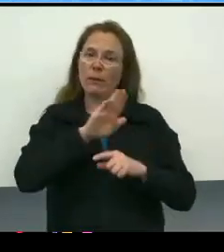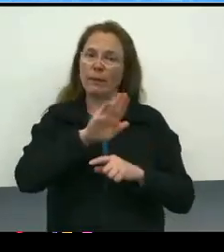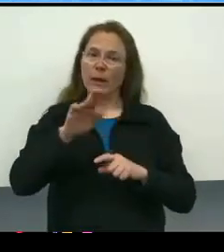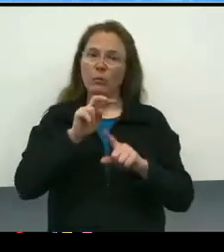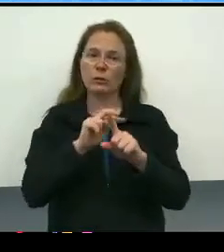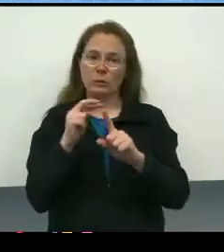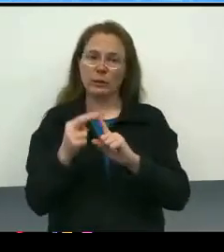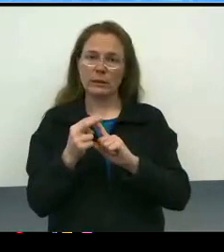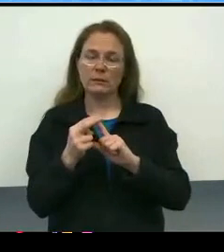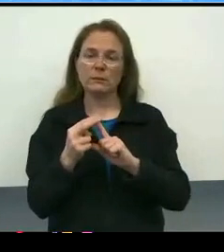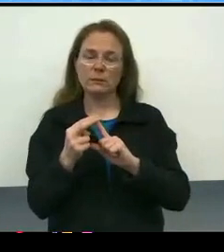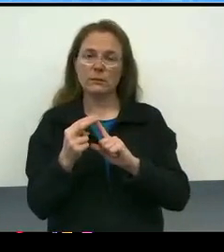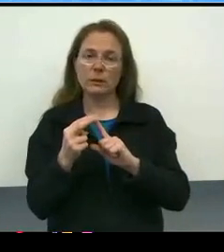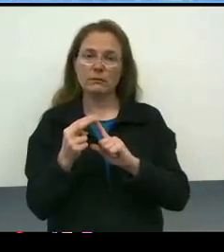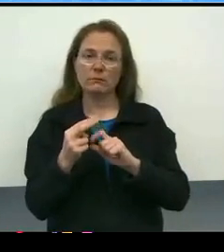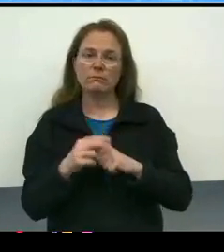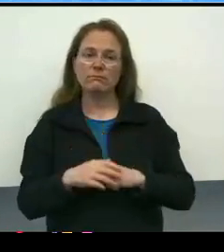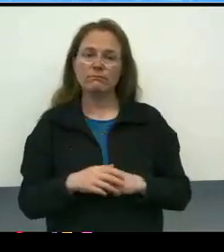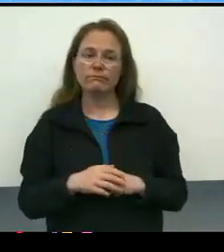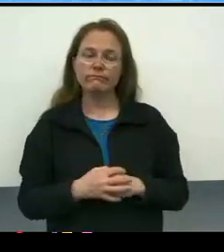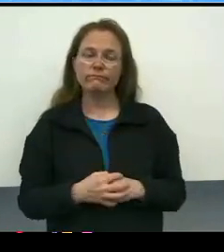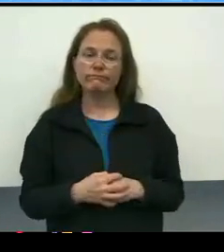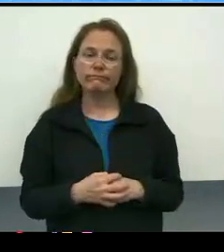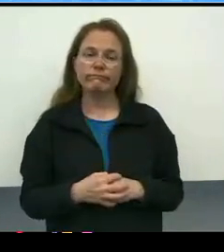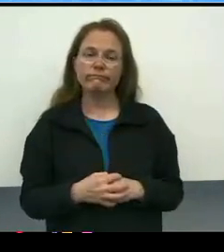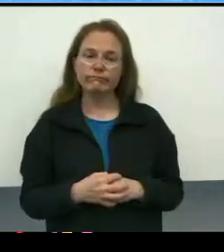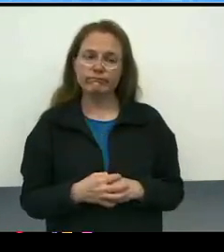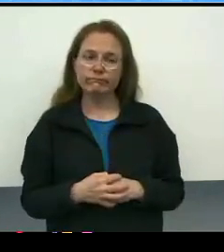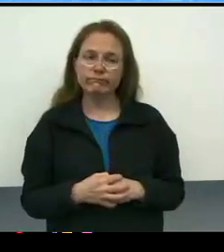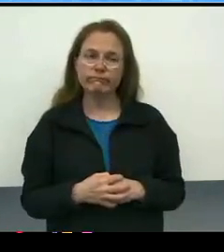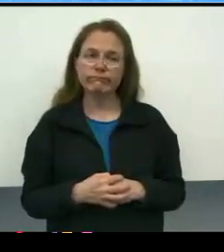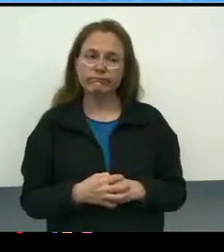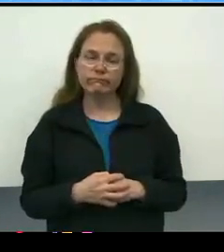Again, the information, both our meeting minutes